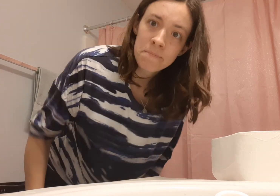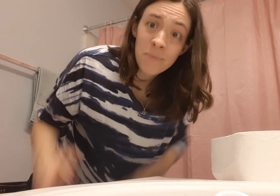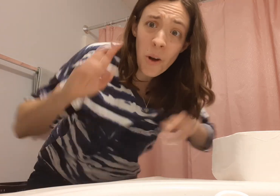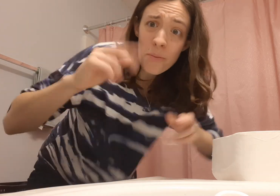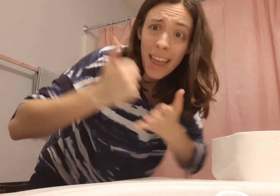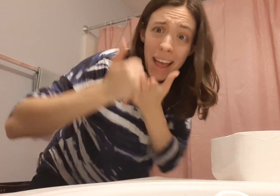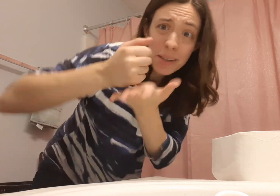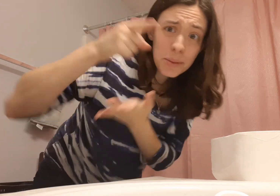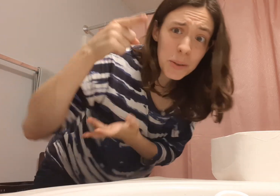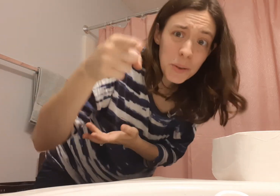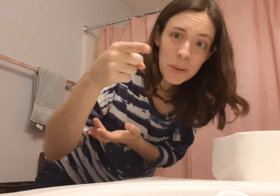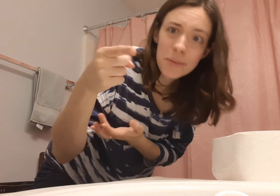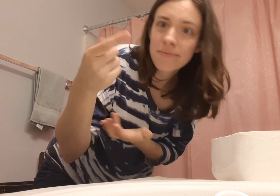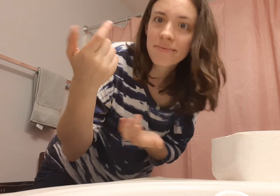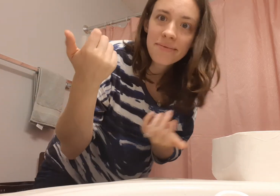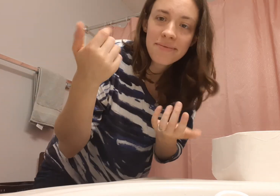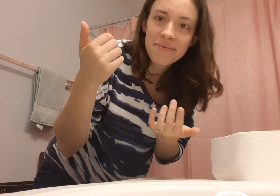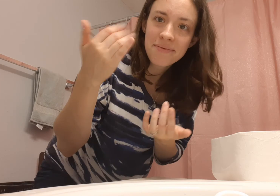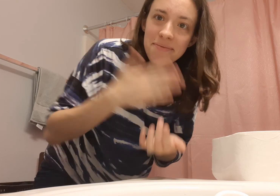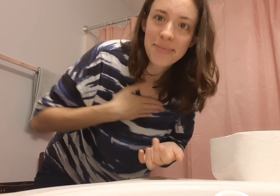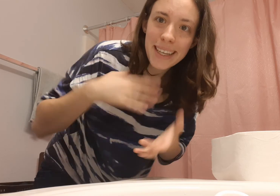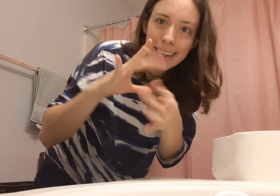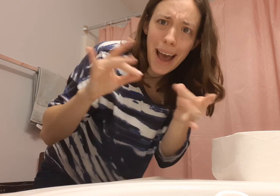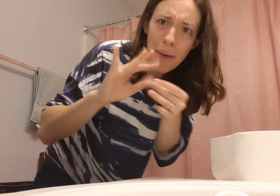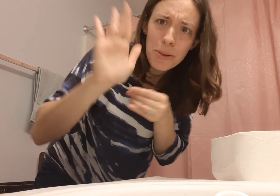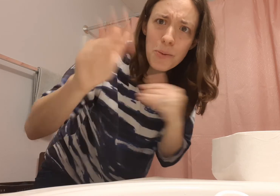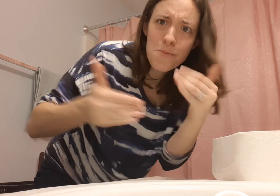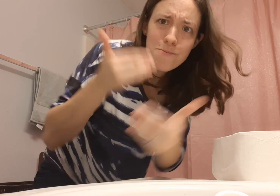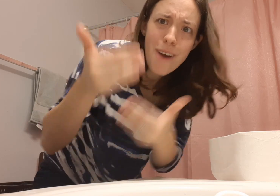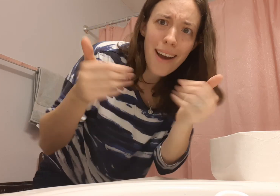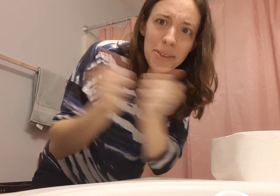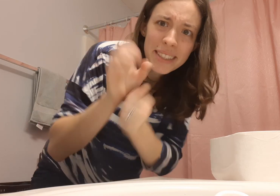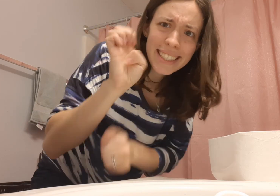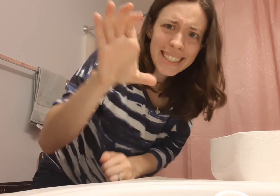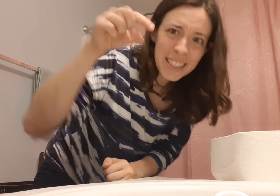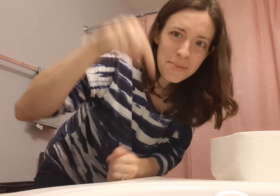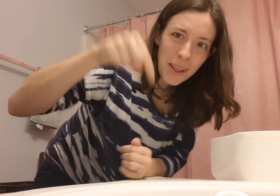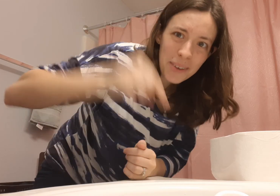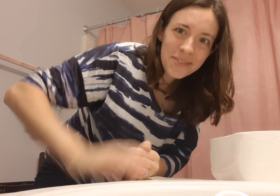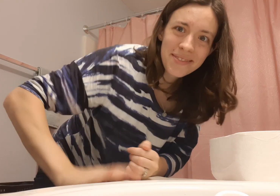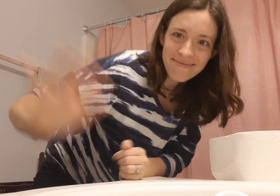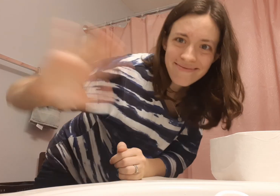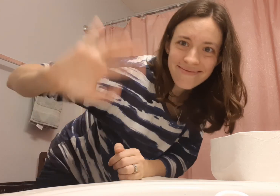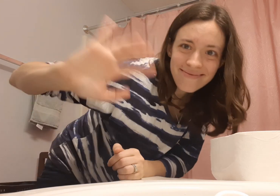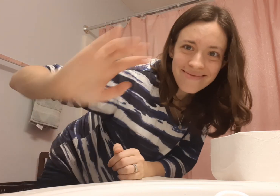Hope that helps you out! Please comment on your progress with EC below. :) Bye!